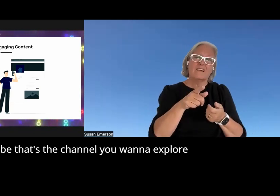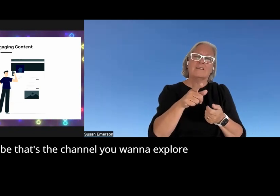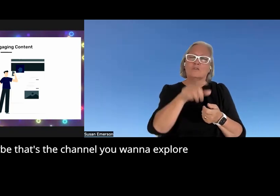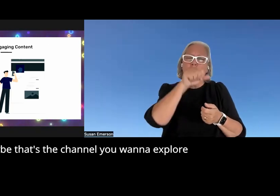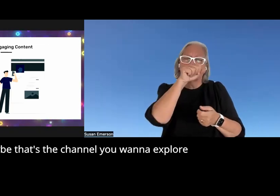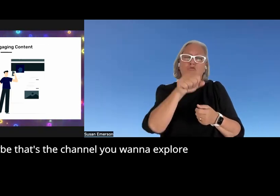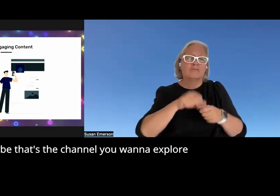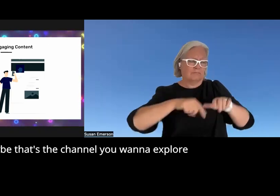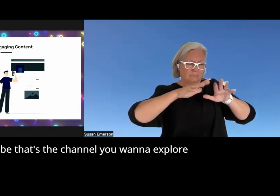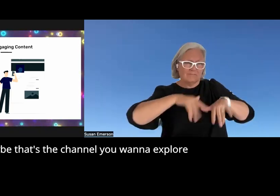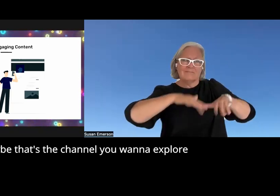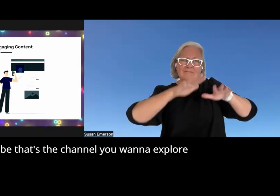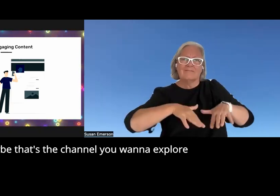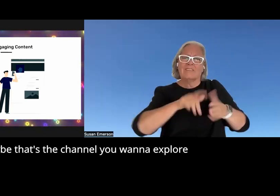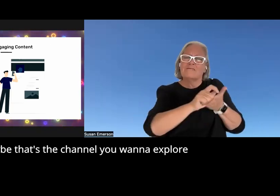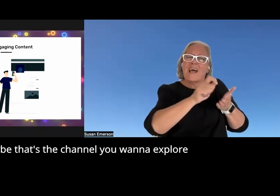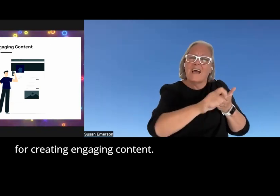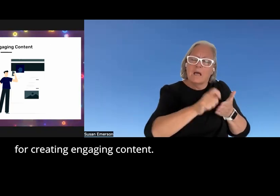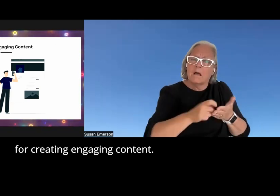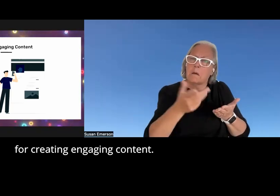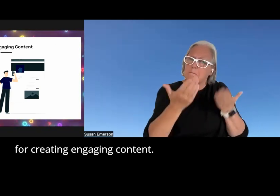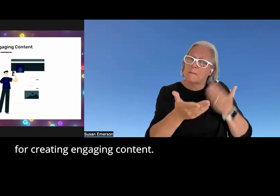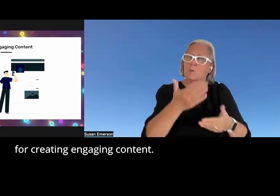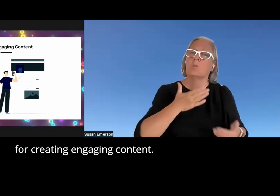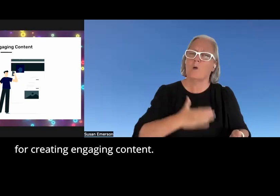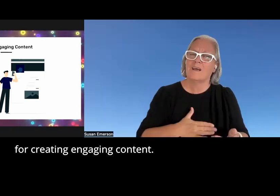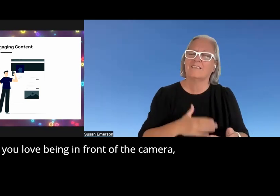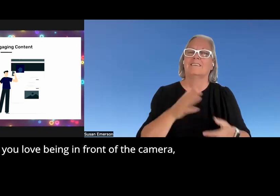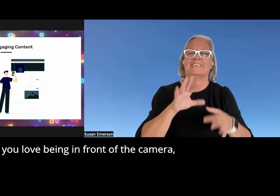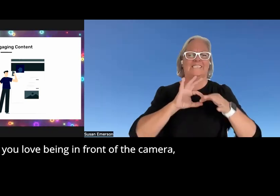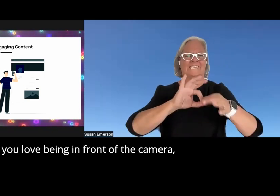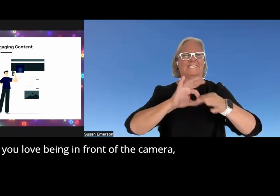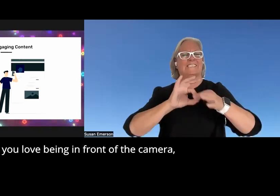maybe that's the channel you want to explore for creating engaging content if you love being